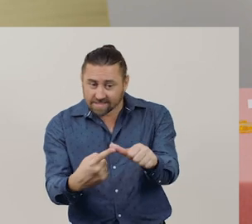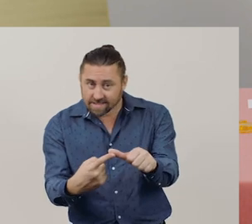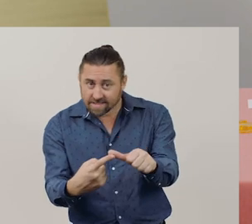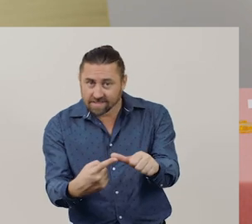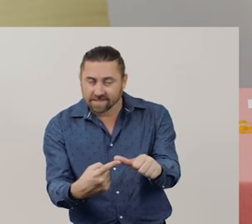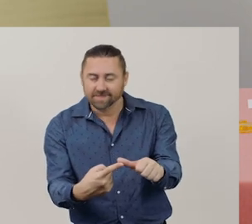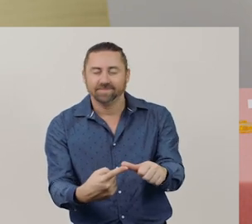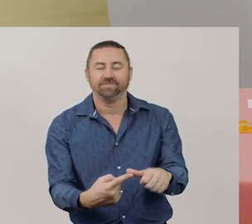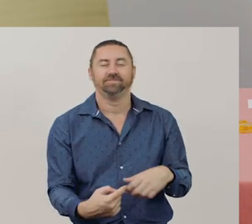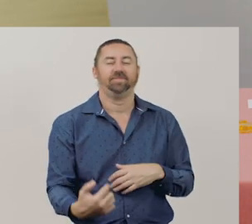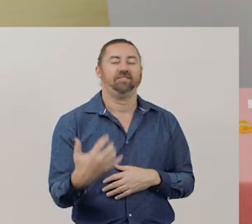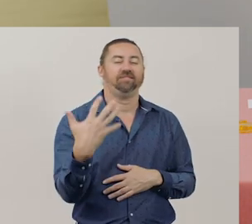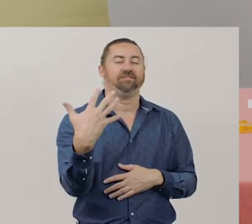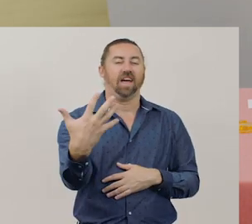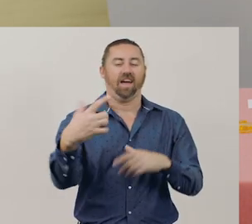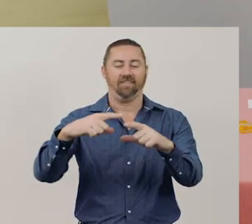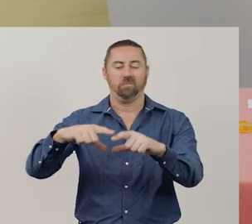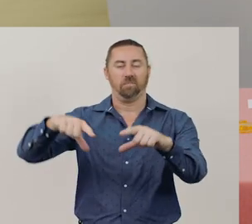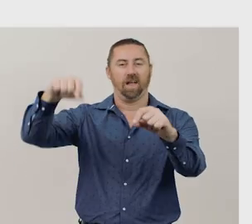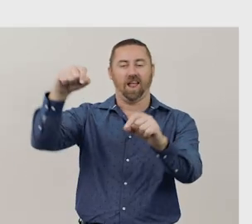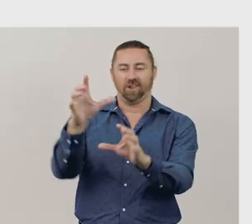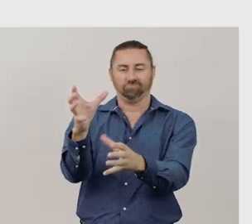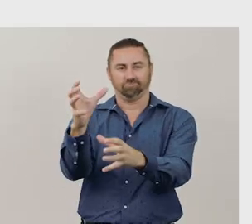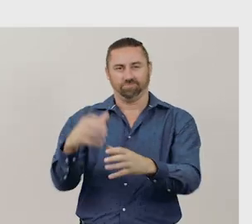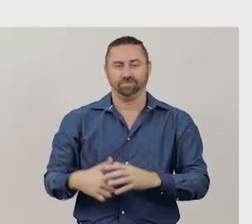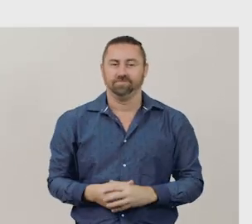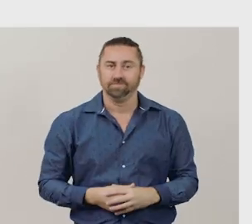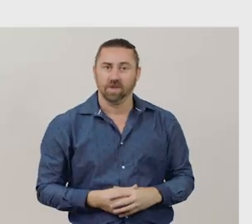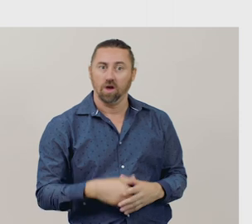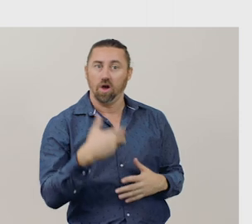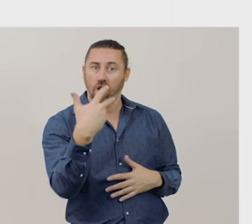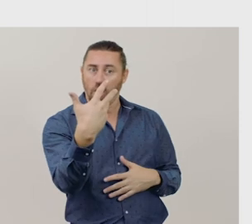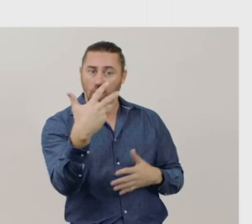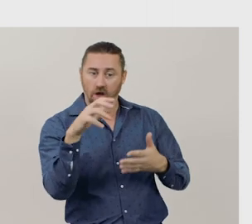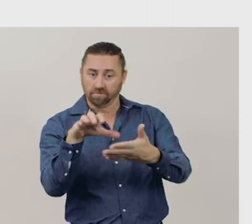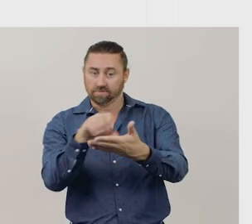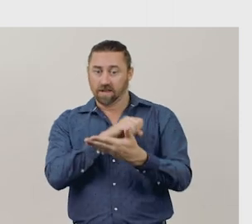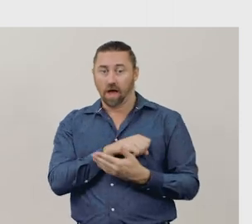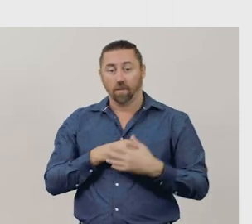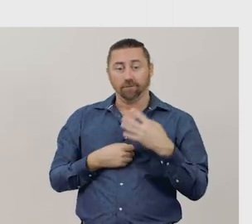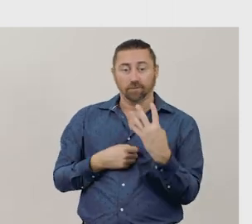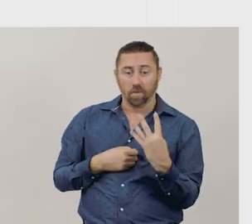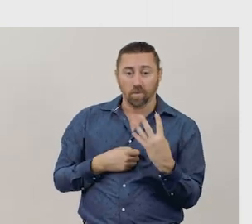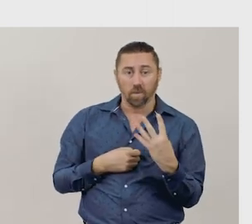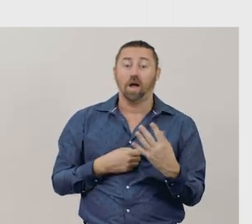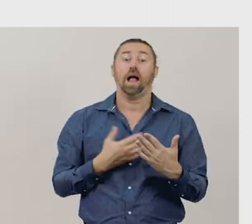that there are 5 bananas left on the bunch. 9 subtract 4 leaves 5.